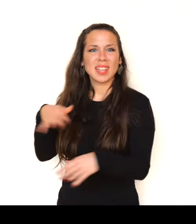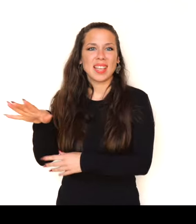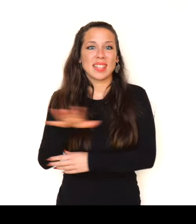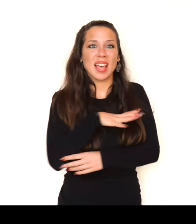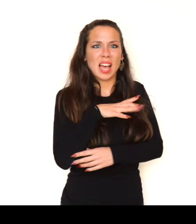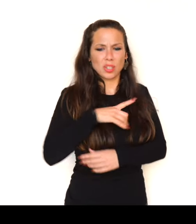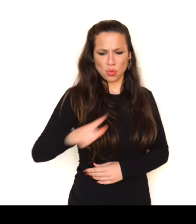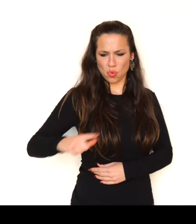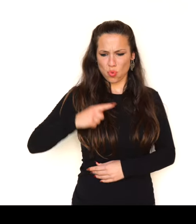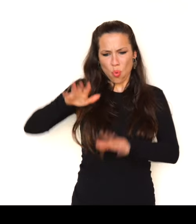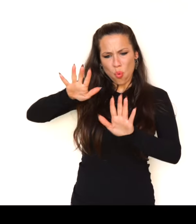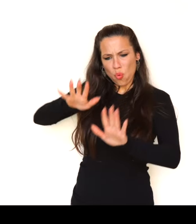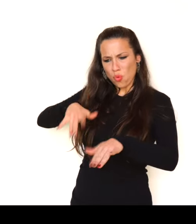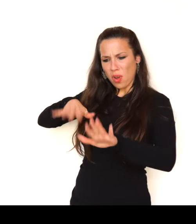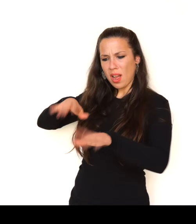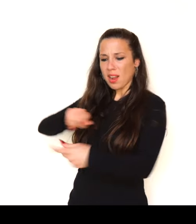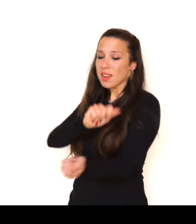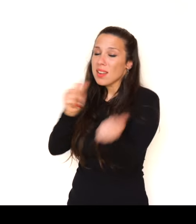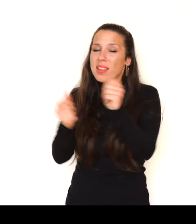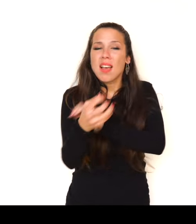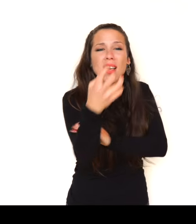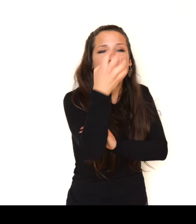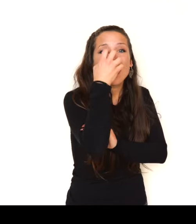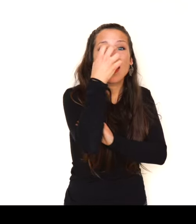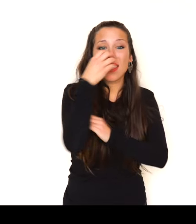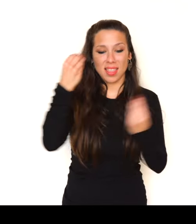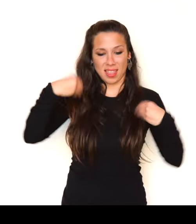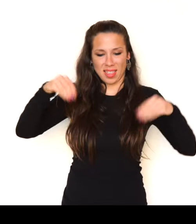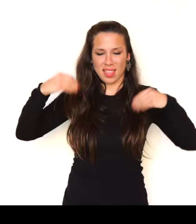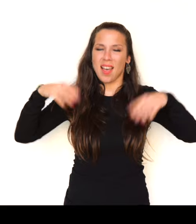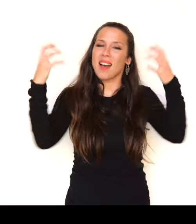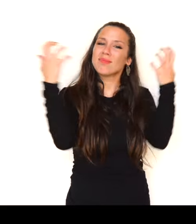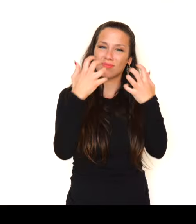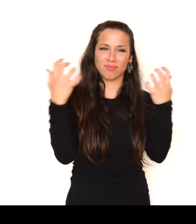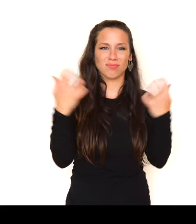From soldiers I would make clowns